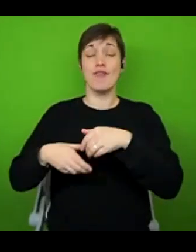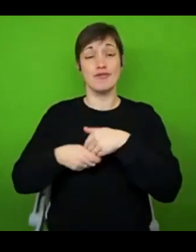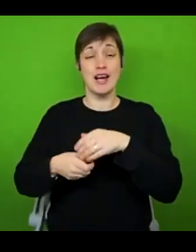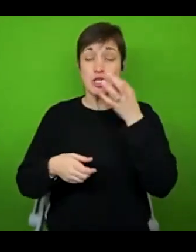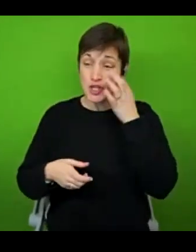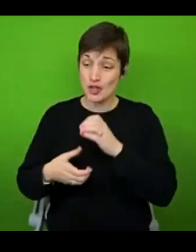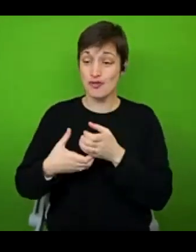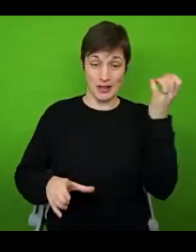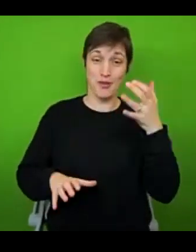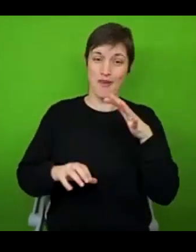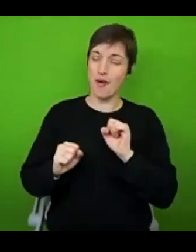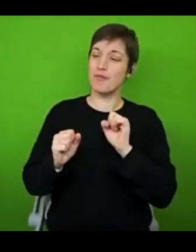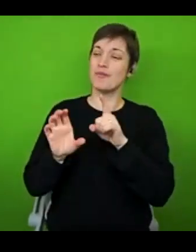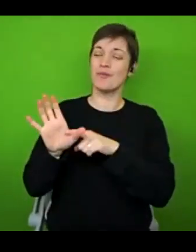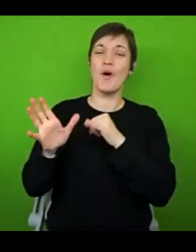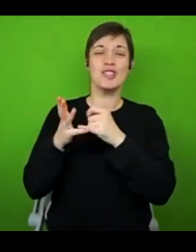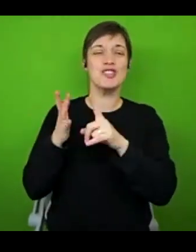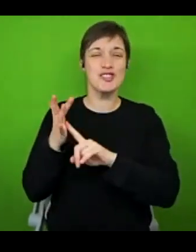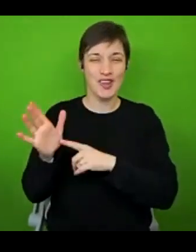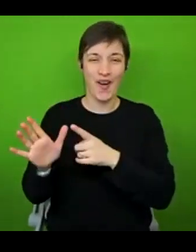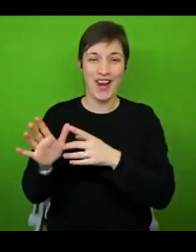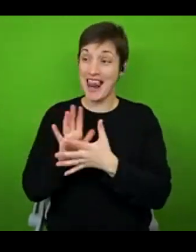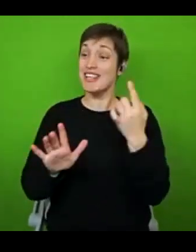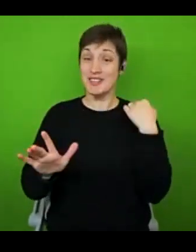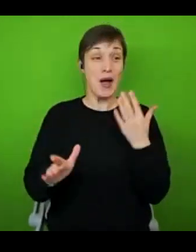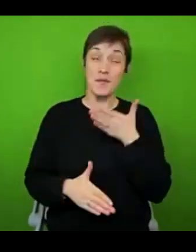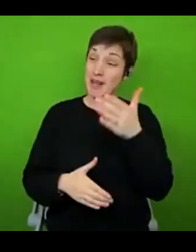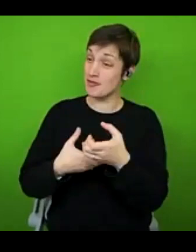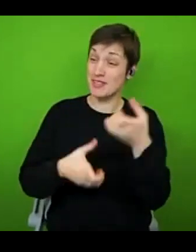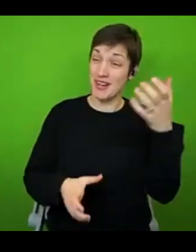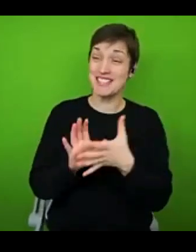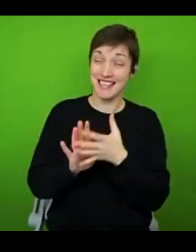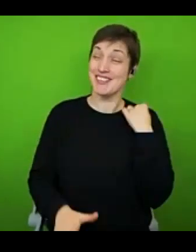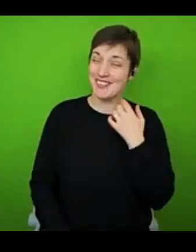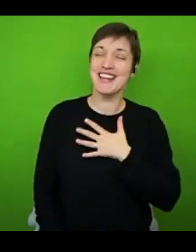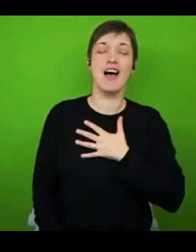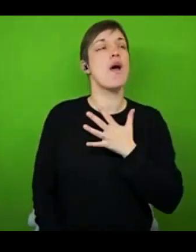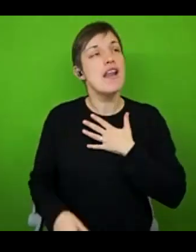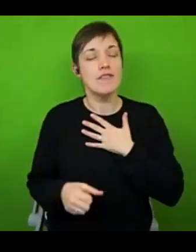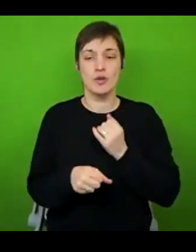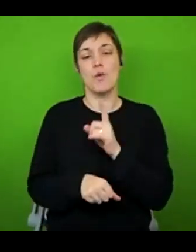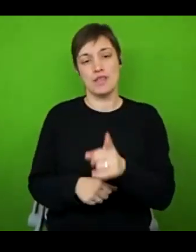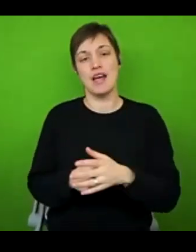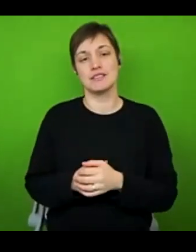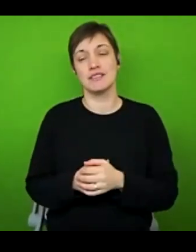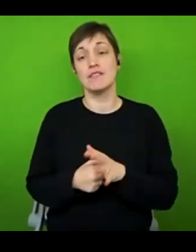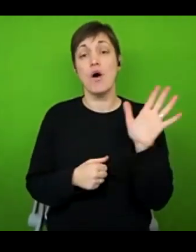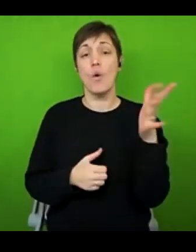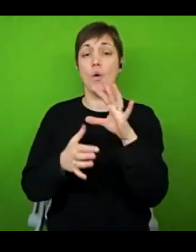John as an OT last week. So I was actually at the graduation ceremony last week, I would love that. You can find all my contact details on my website.